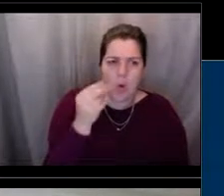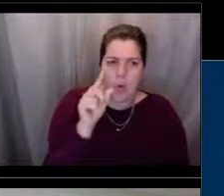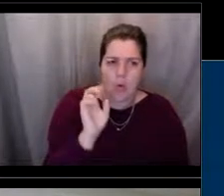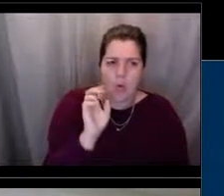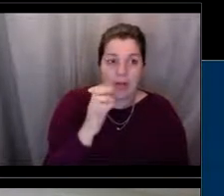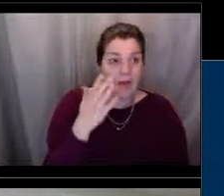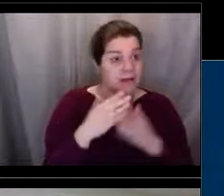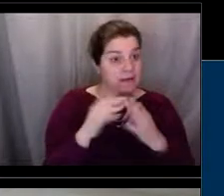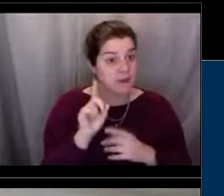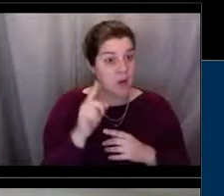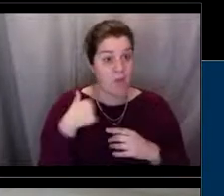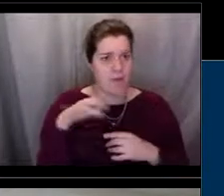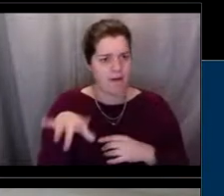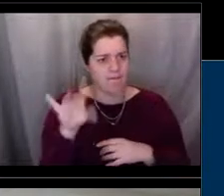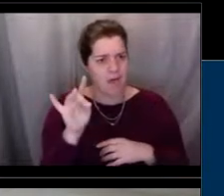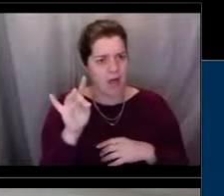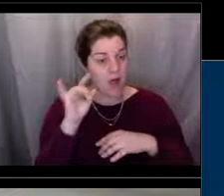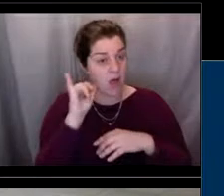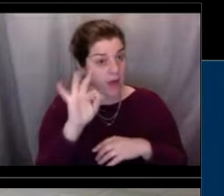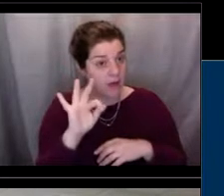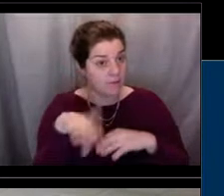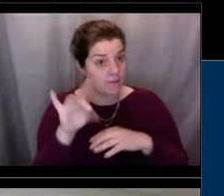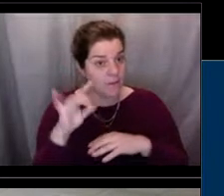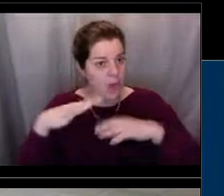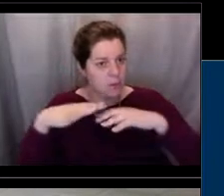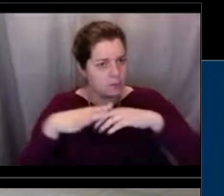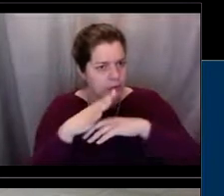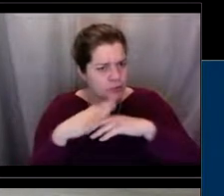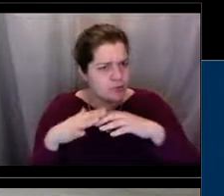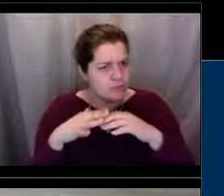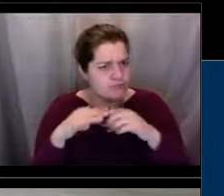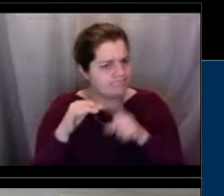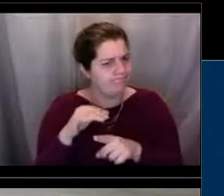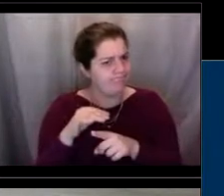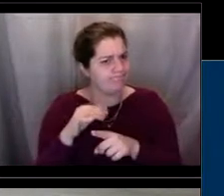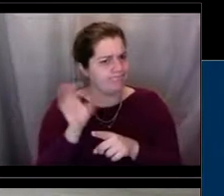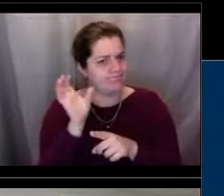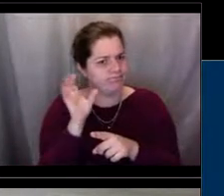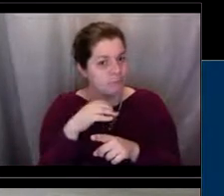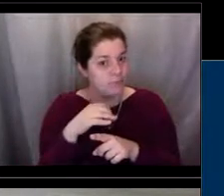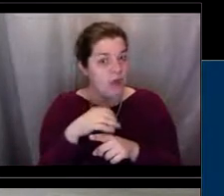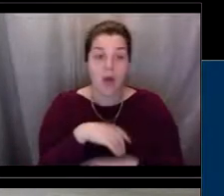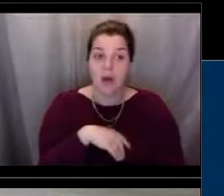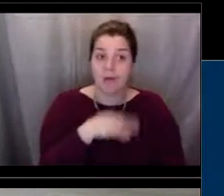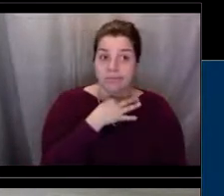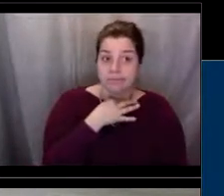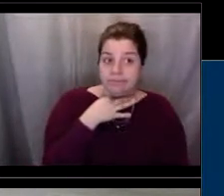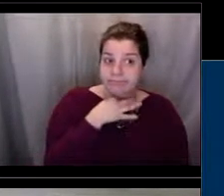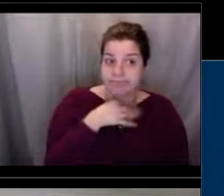of the investigation, was it taken by an Alaska native, or was it taken by somebody who just didn't like